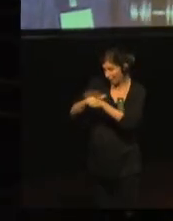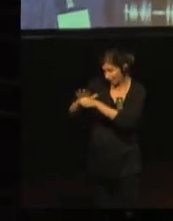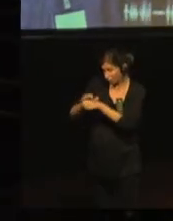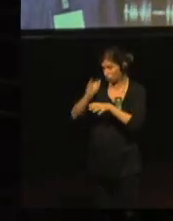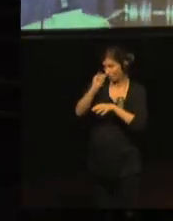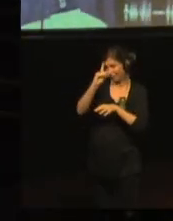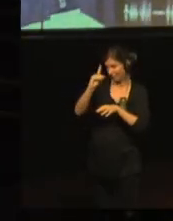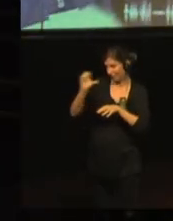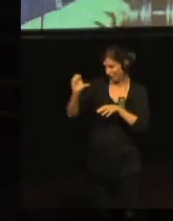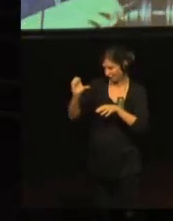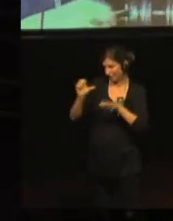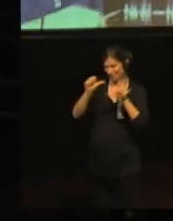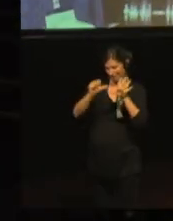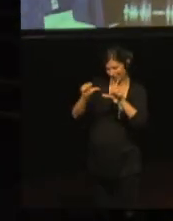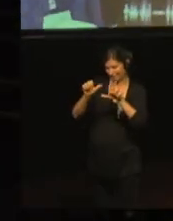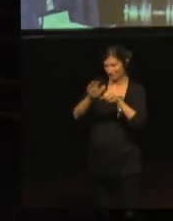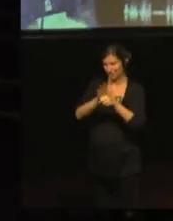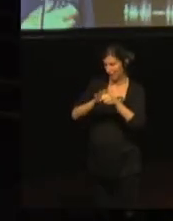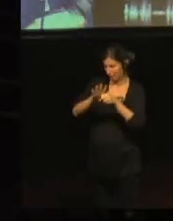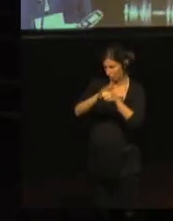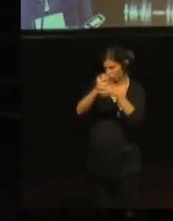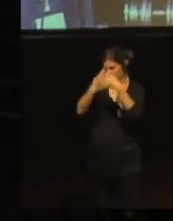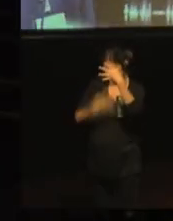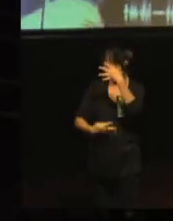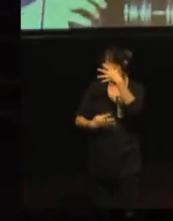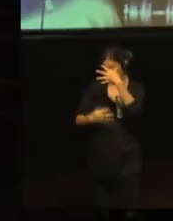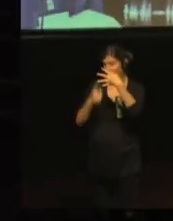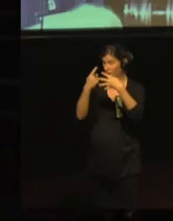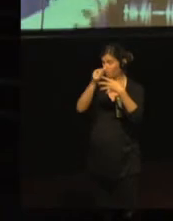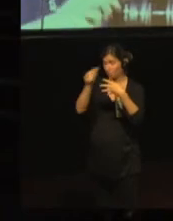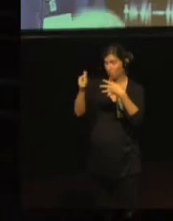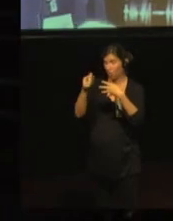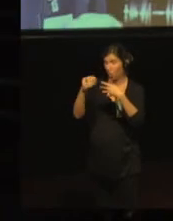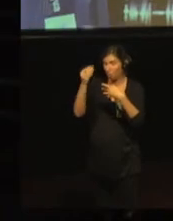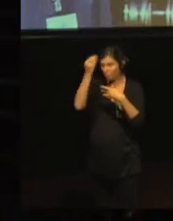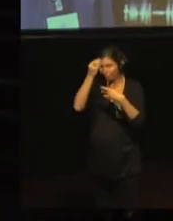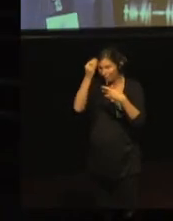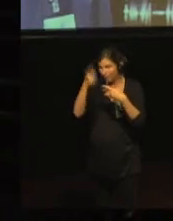We had been divided up into seven workgroups to make these modifications